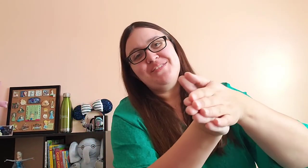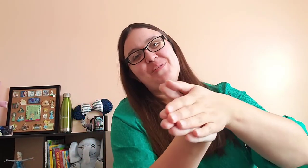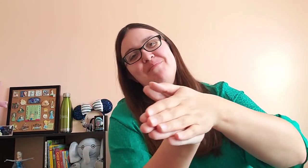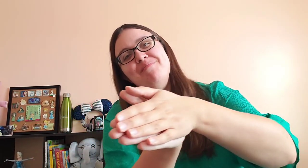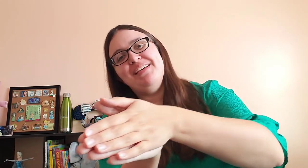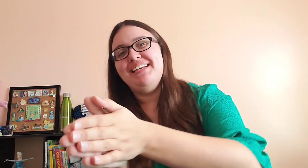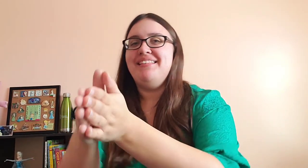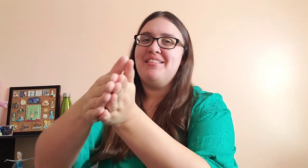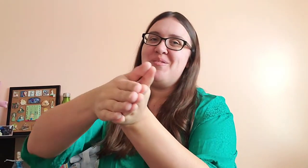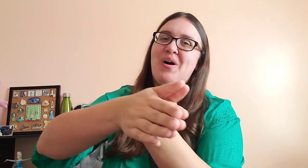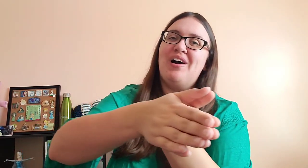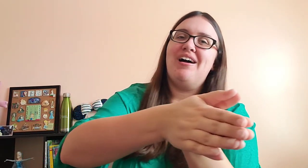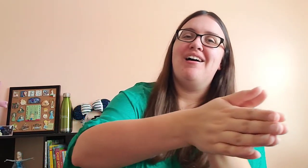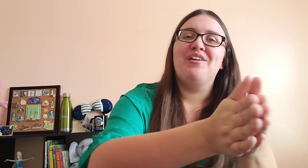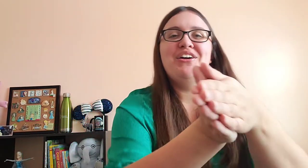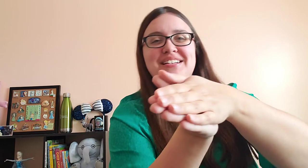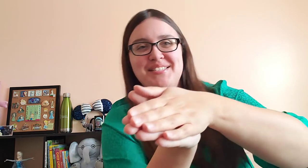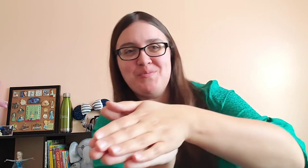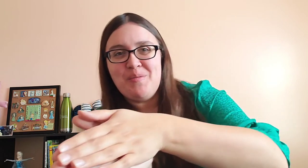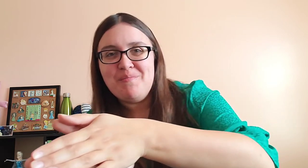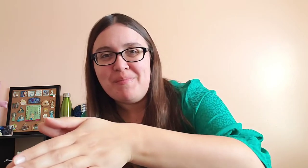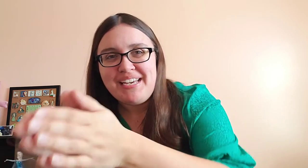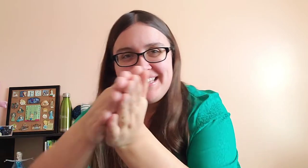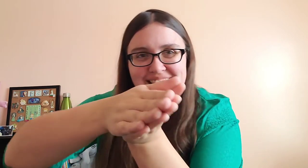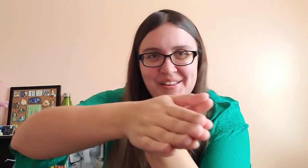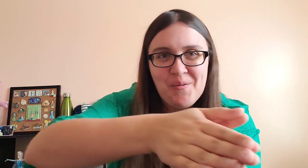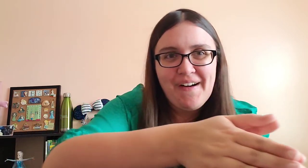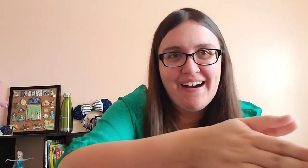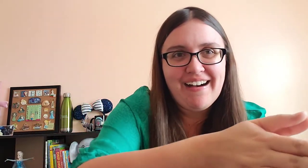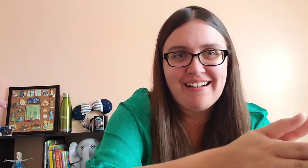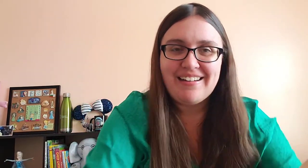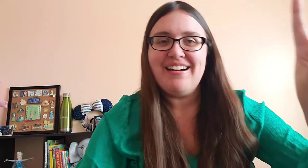swimming in the water, swimming in the water.